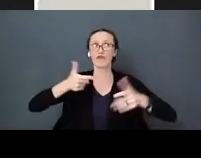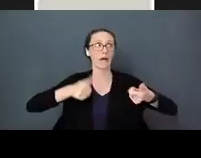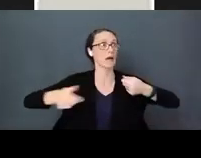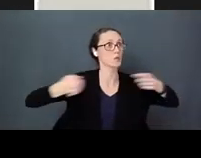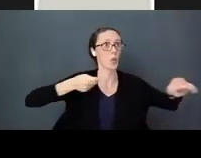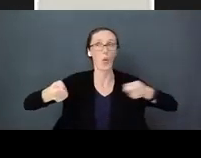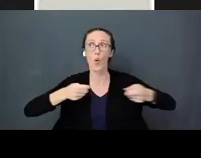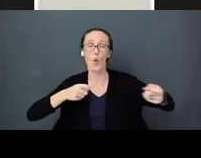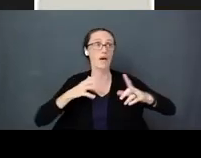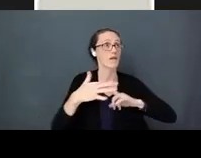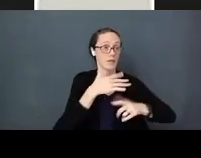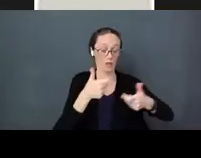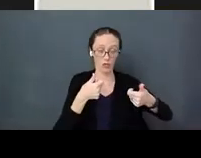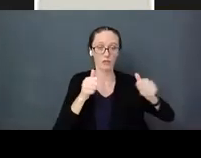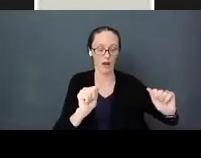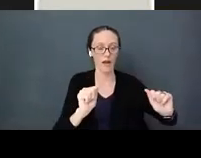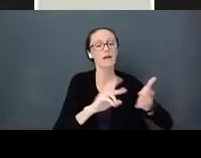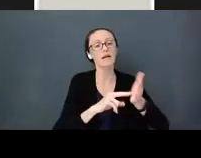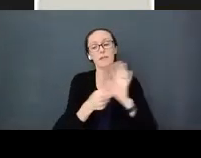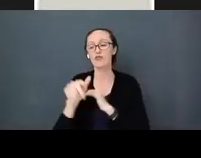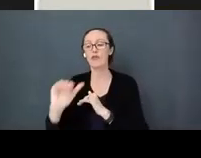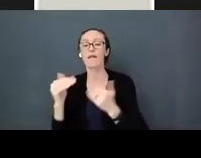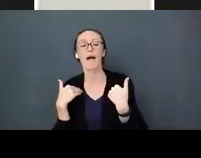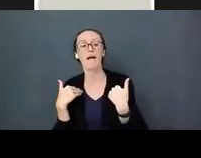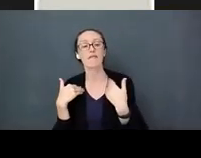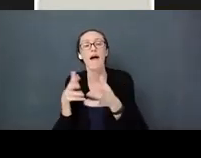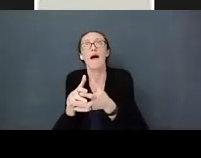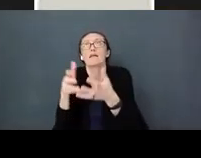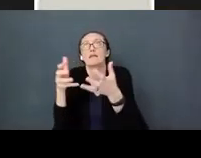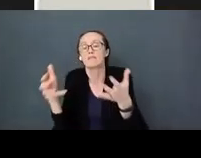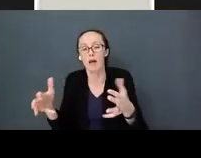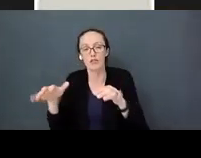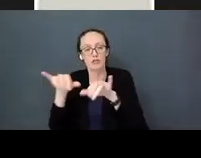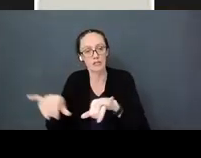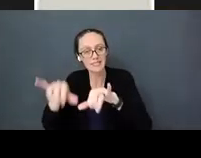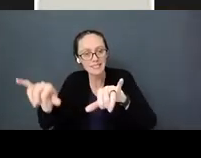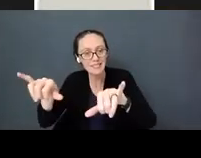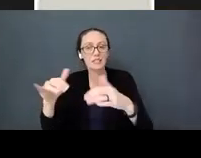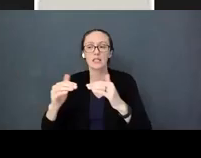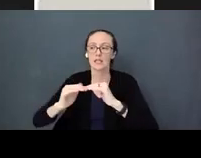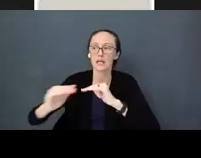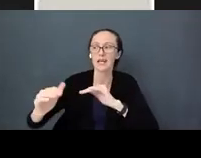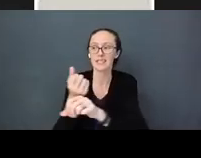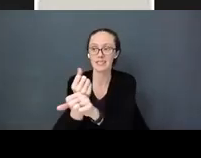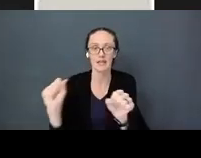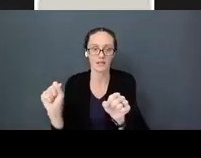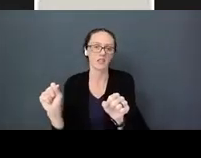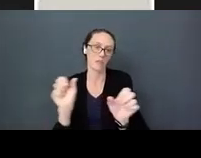has much consistency and safety in their environment as possible is key. If he doesn't